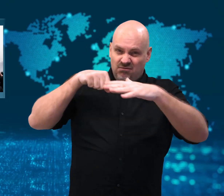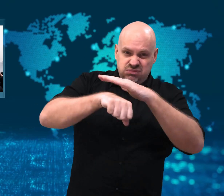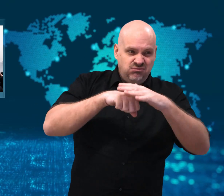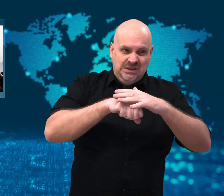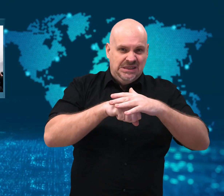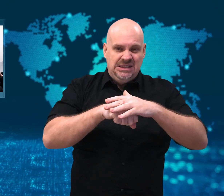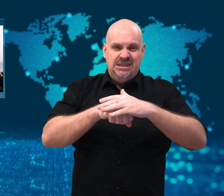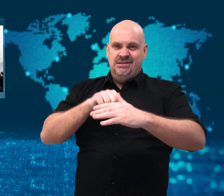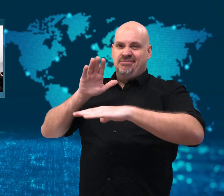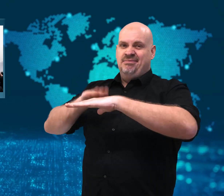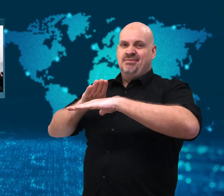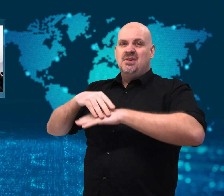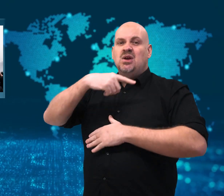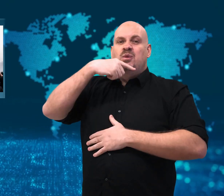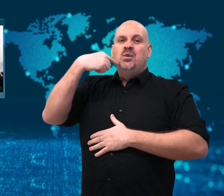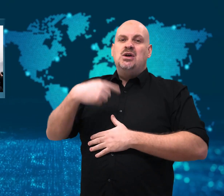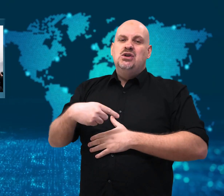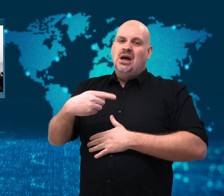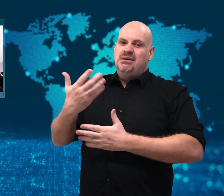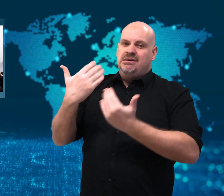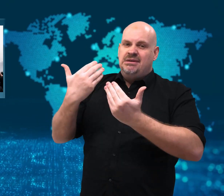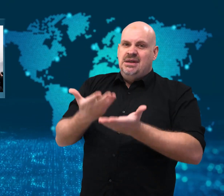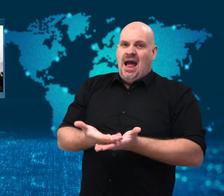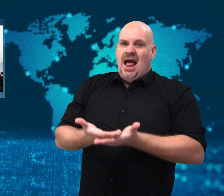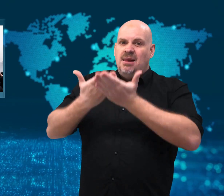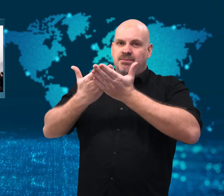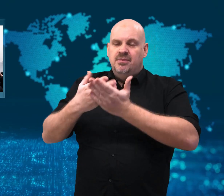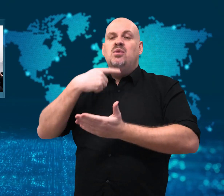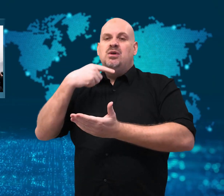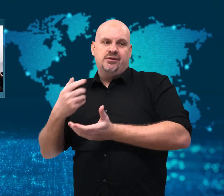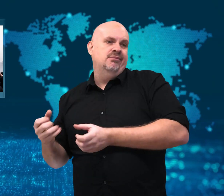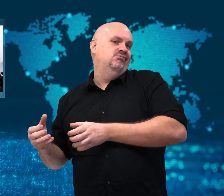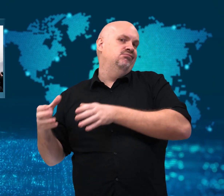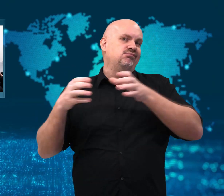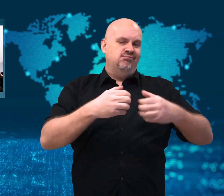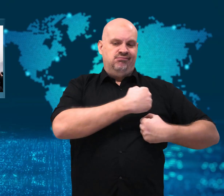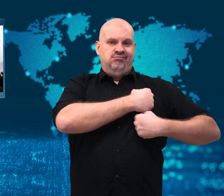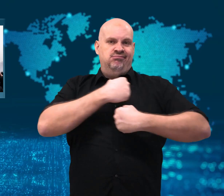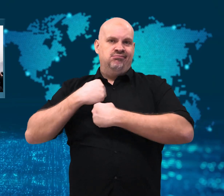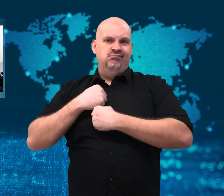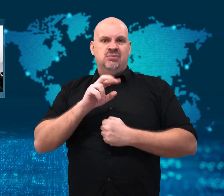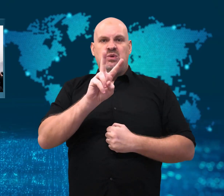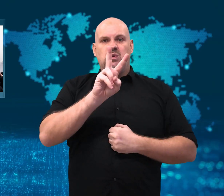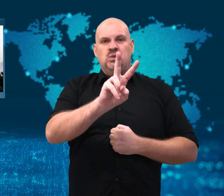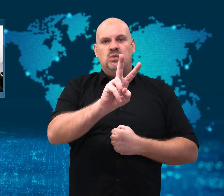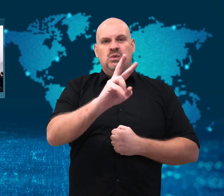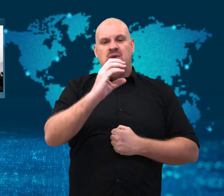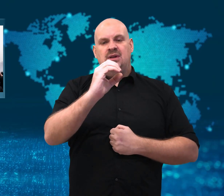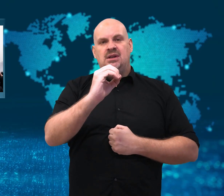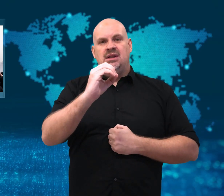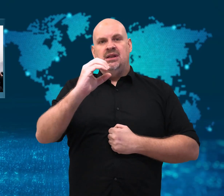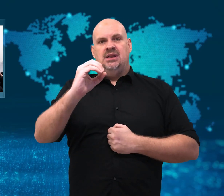to be removed from leadership. To help deal with the violence,